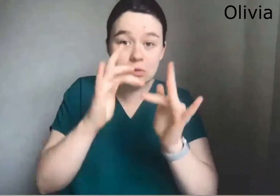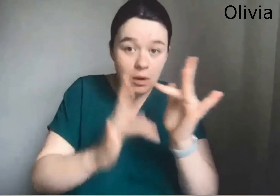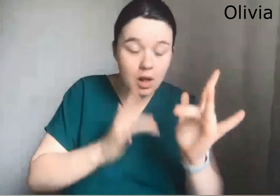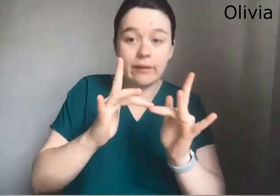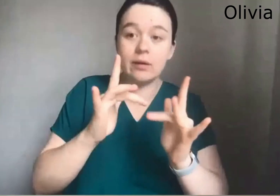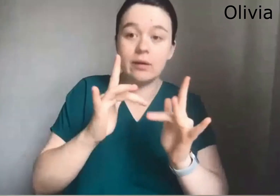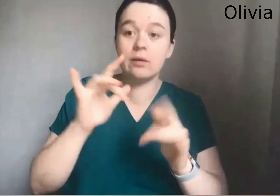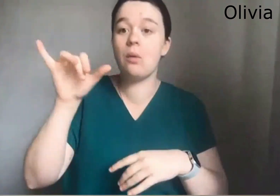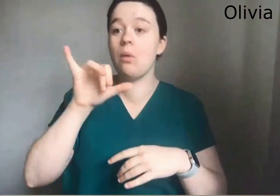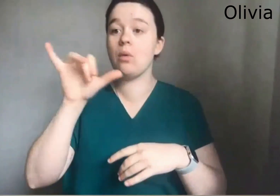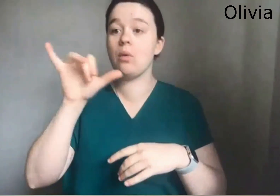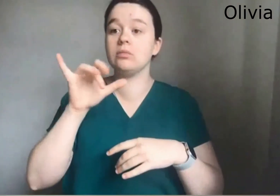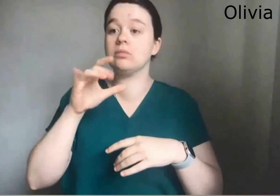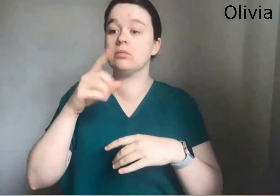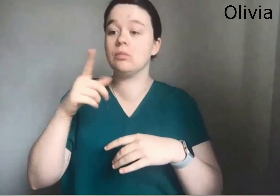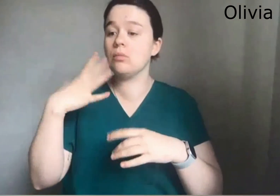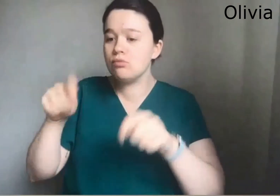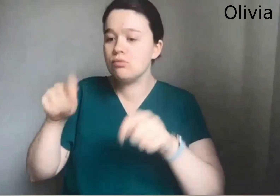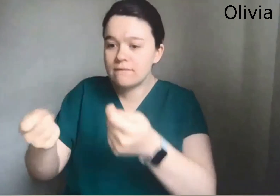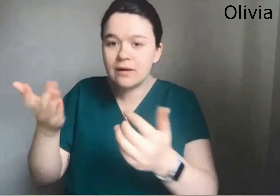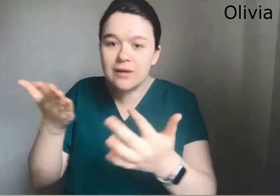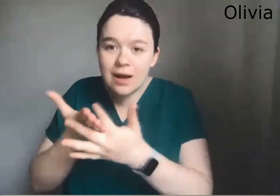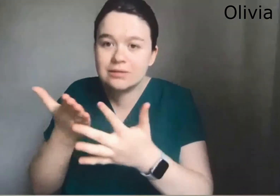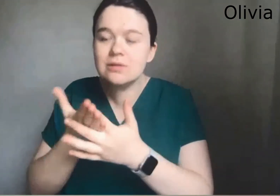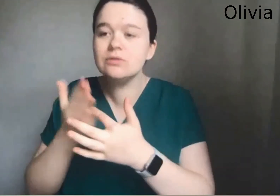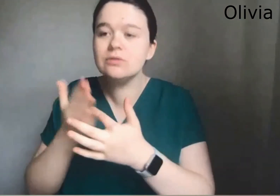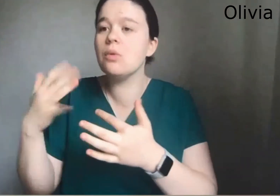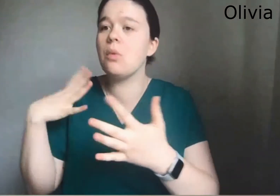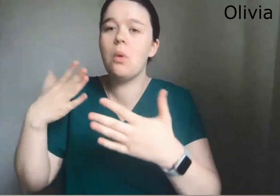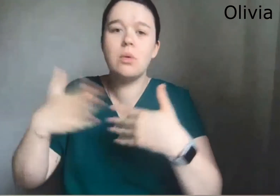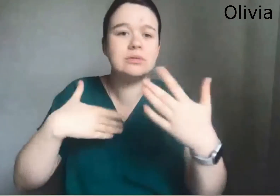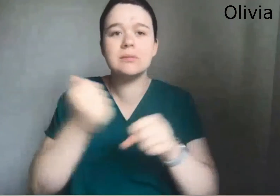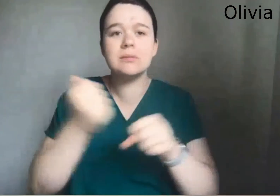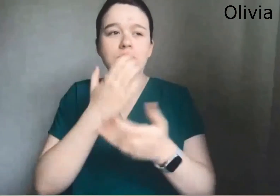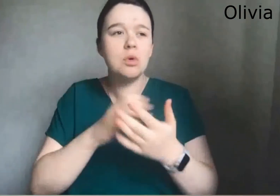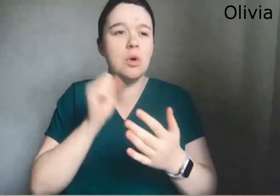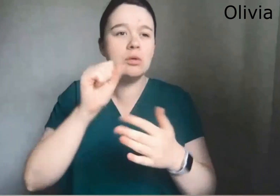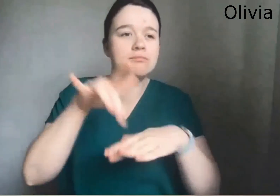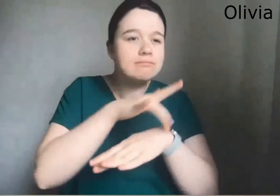And I feel like the people that are creating content online and that want to provide access